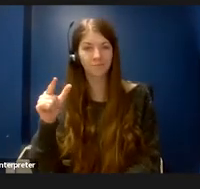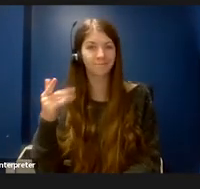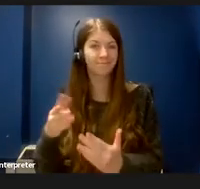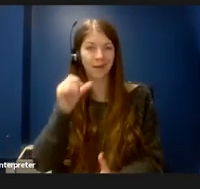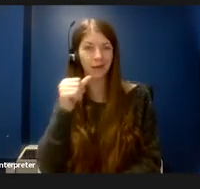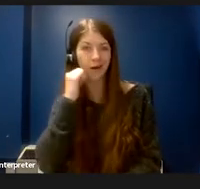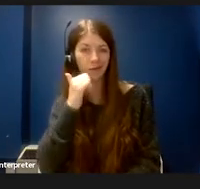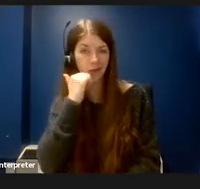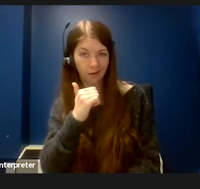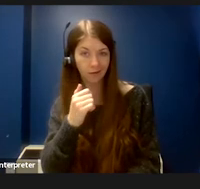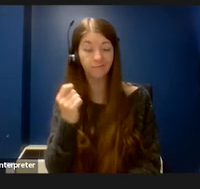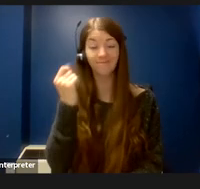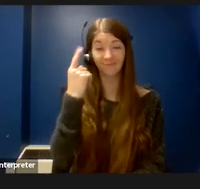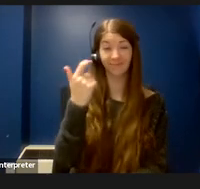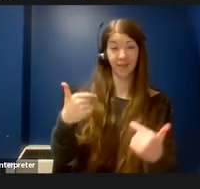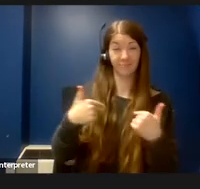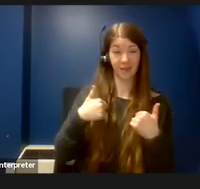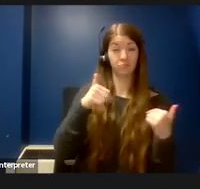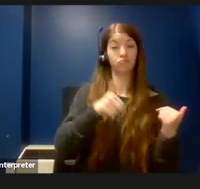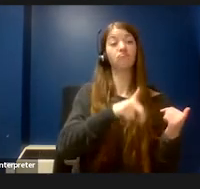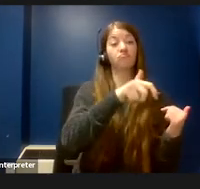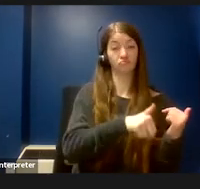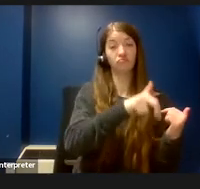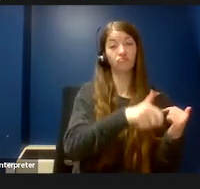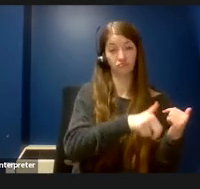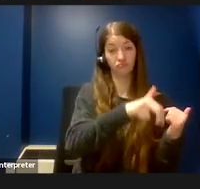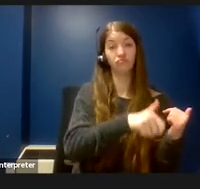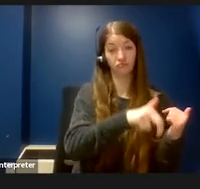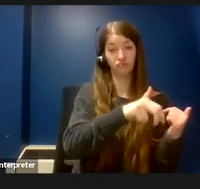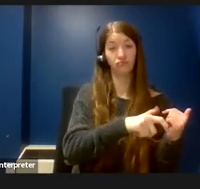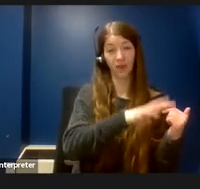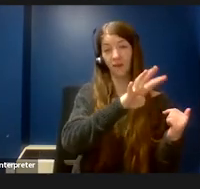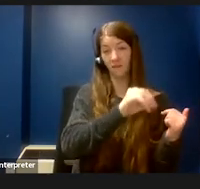on the other hand, step up and down from a stool probably 40 to 50 times a day.